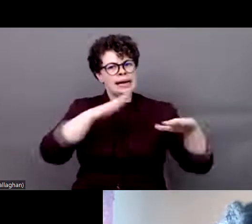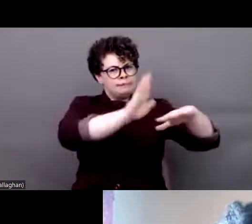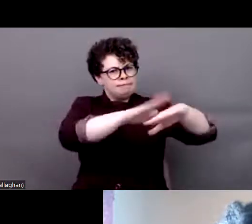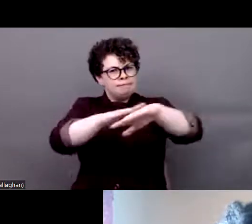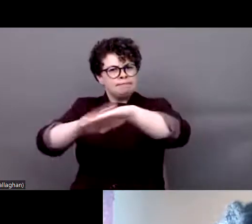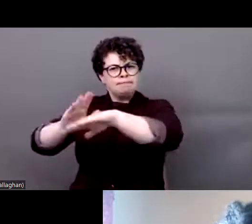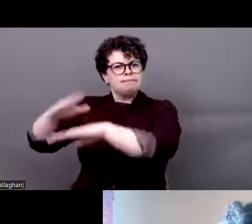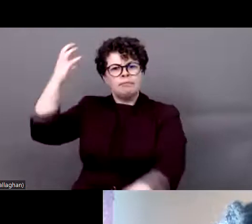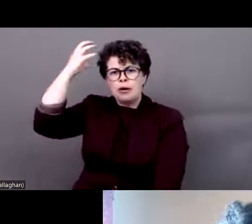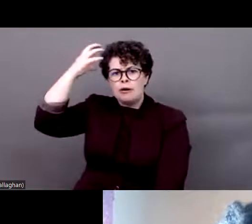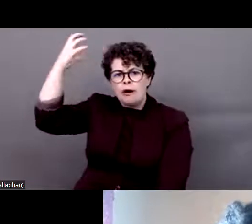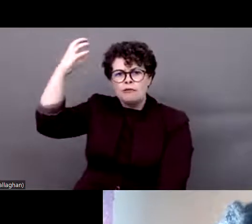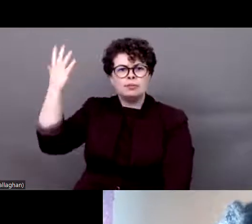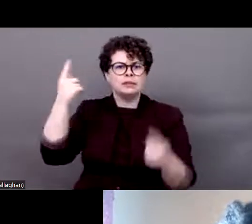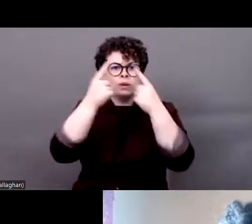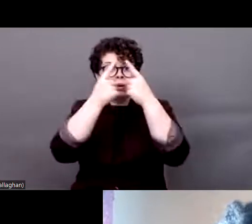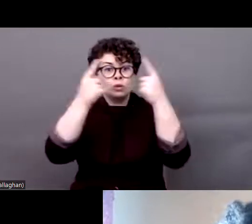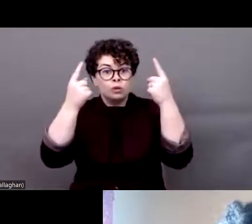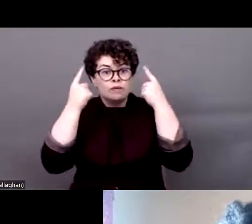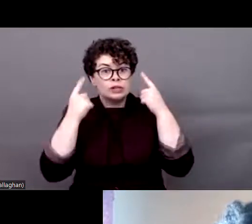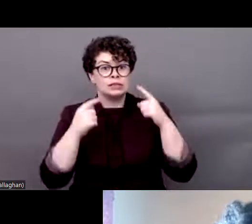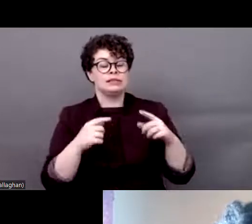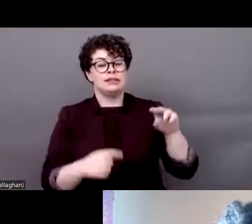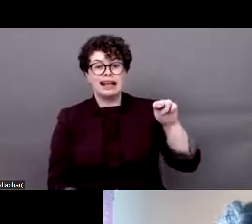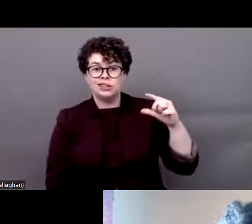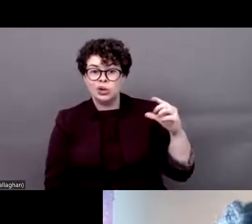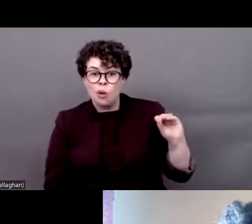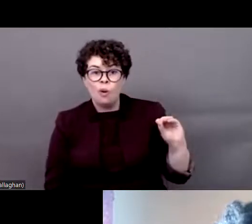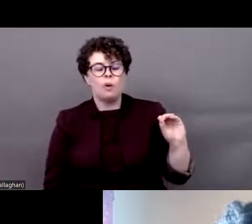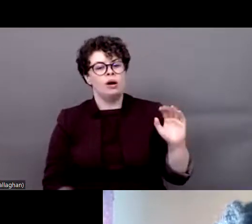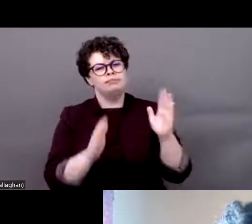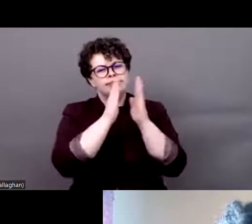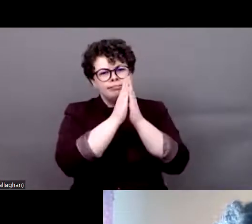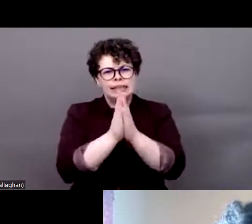stakeholders recognize the